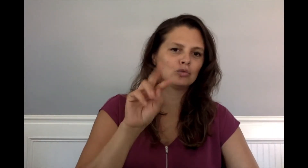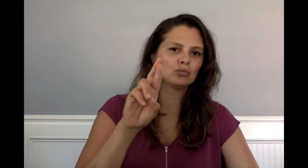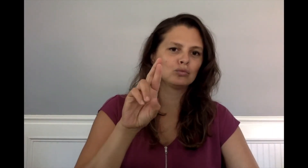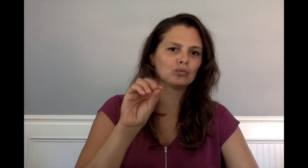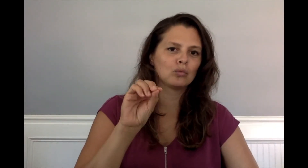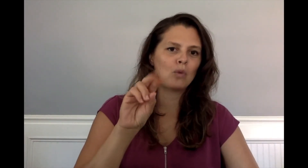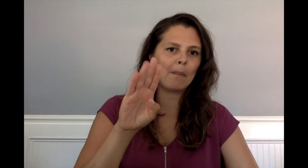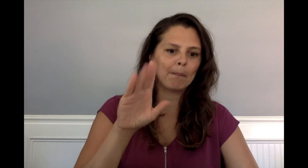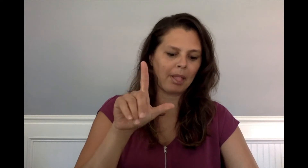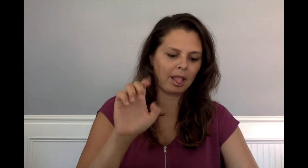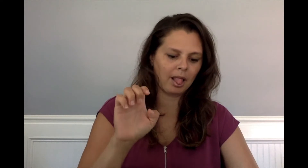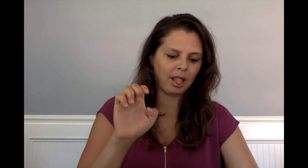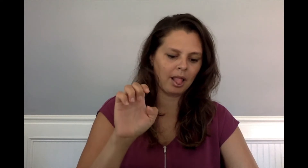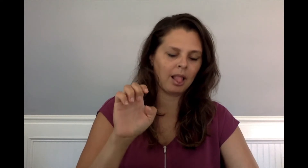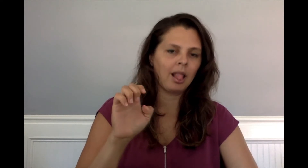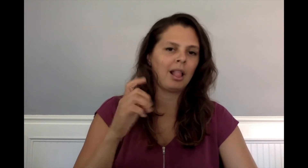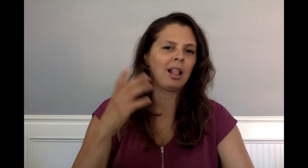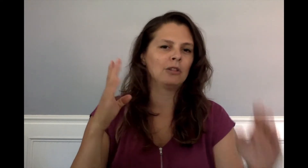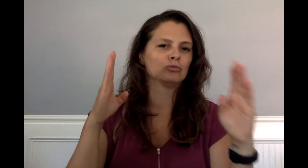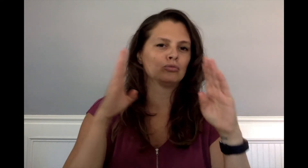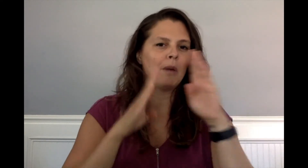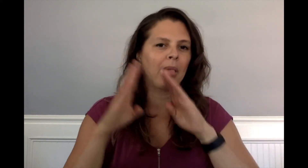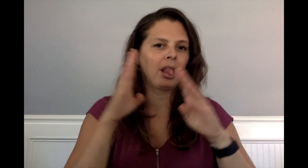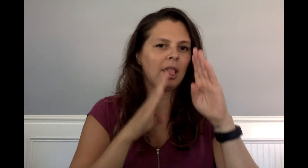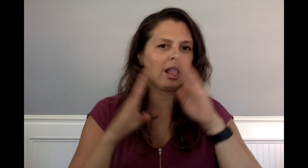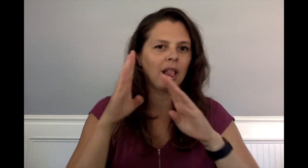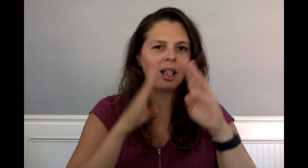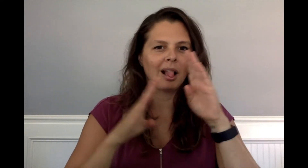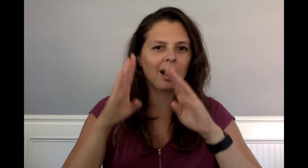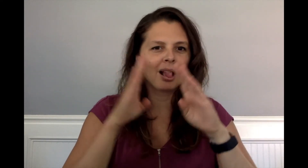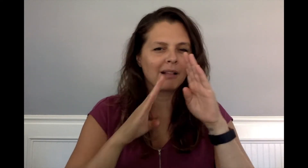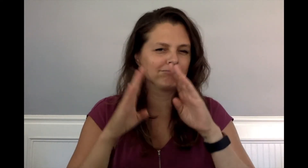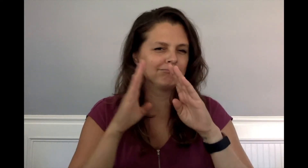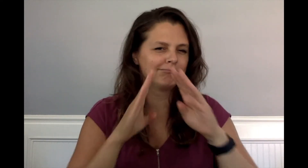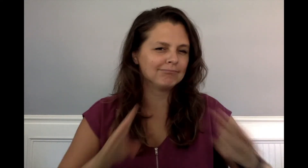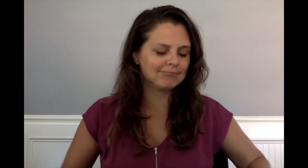"T-R-O-U-B-L-E. Trouble."